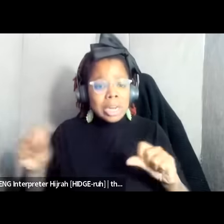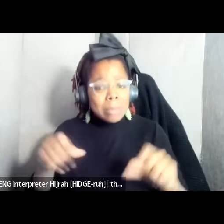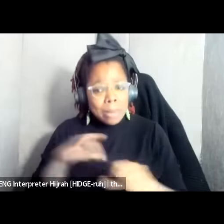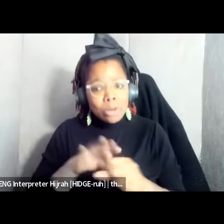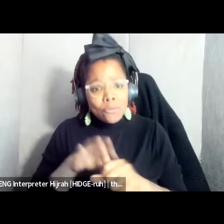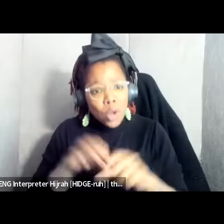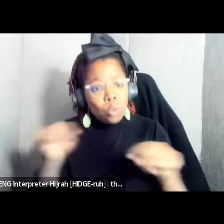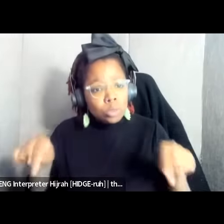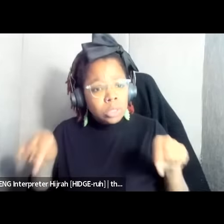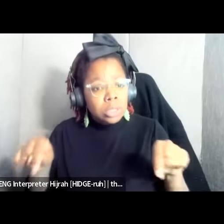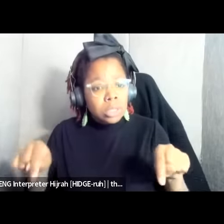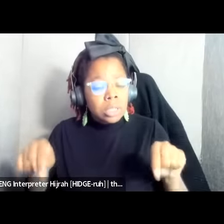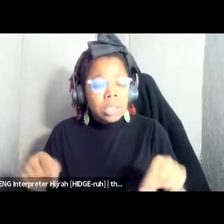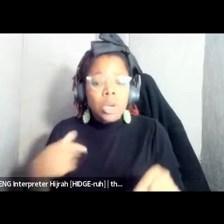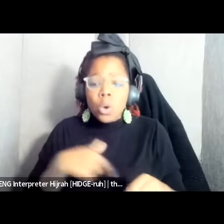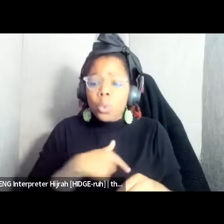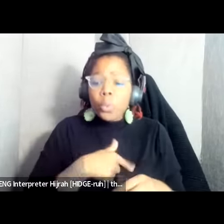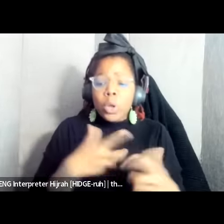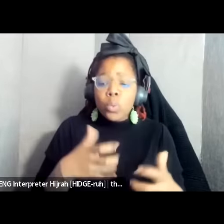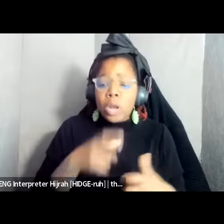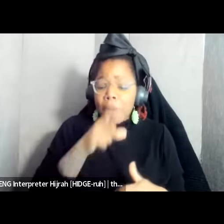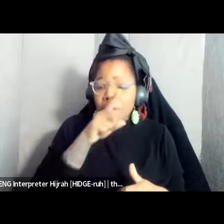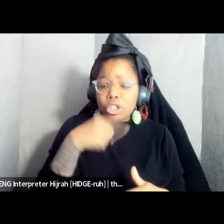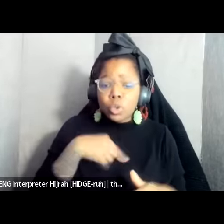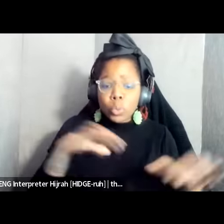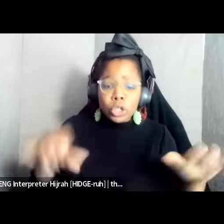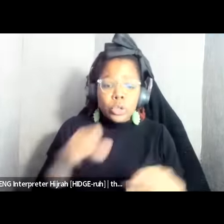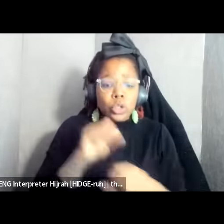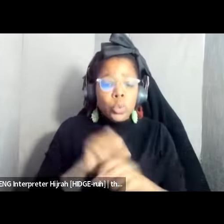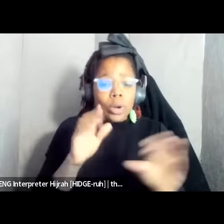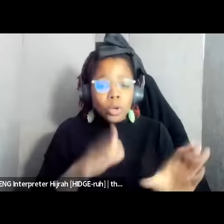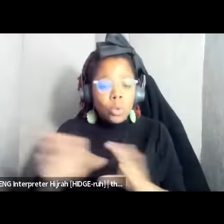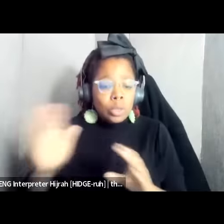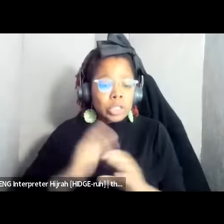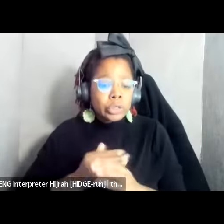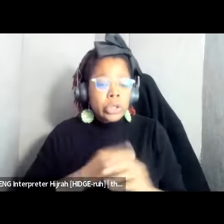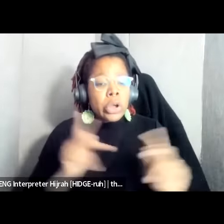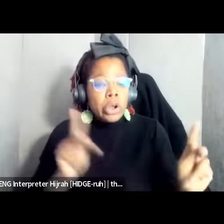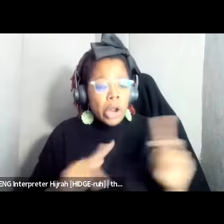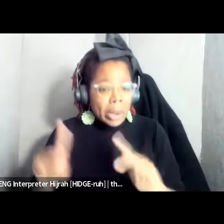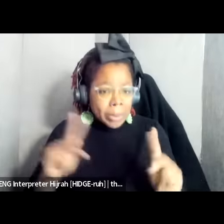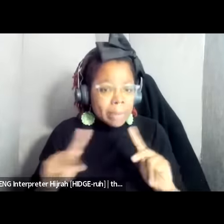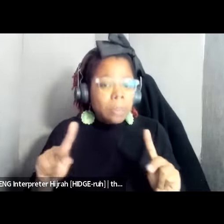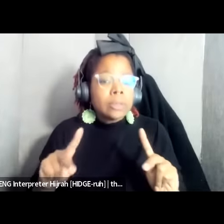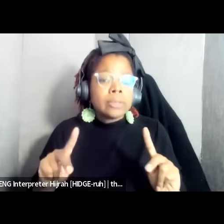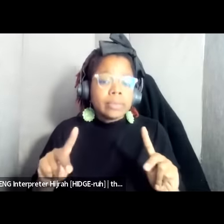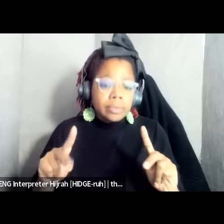to make sure that we uh do the work to organize our folks into organizations and into work that